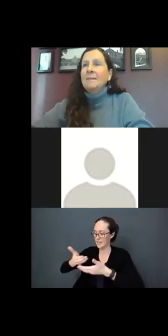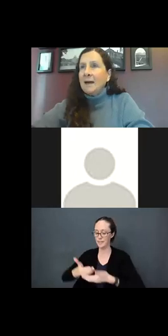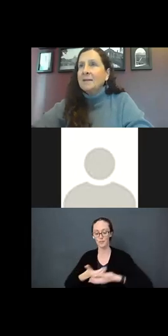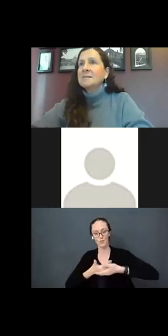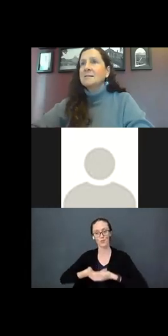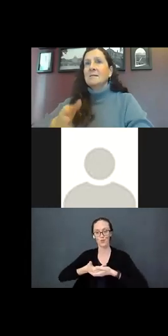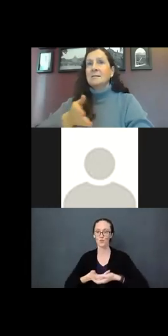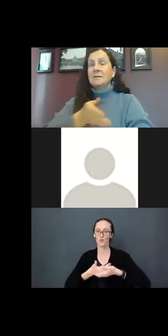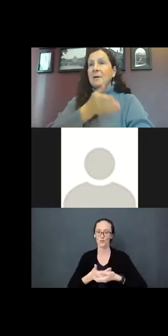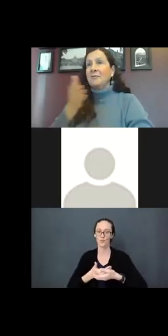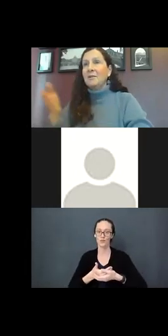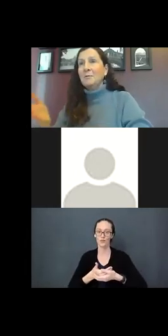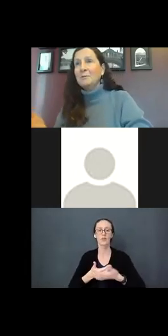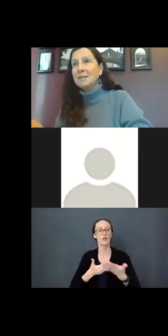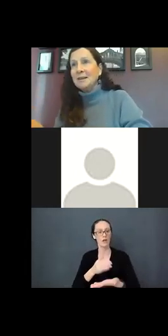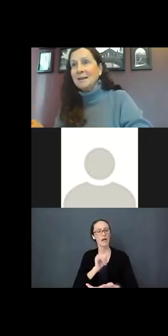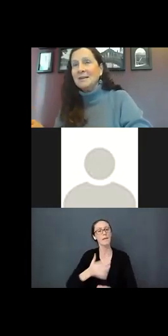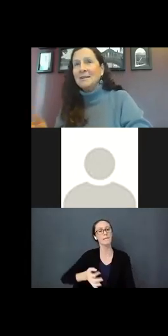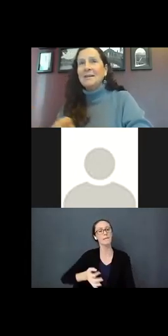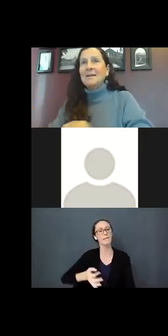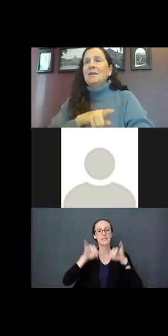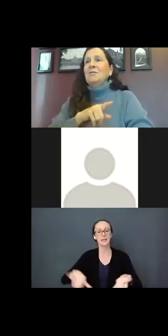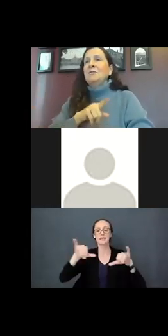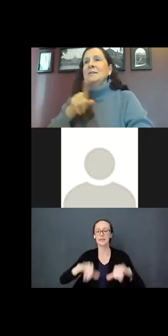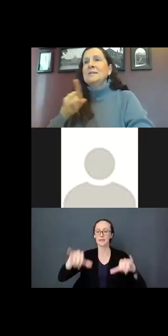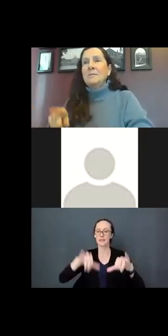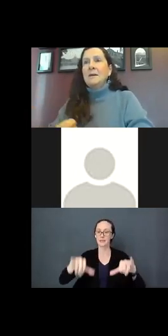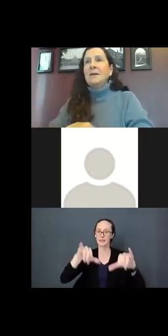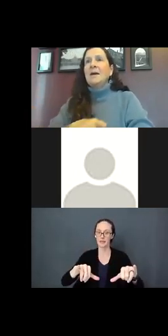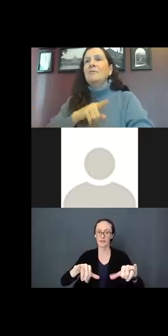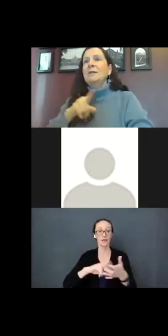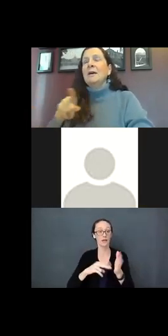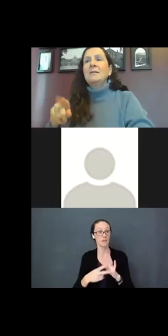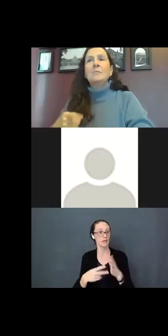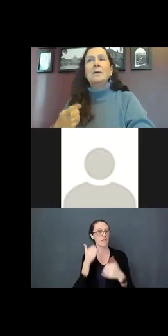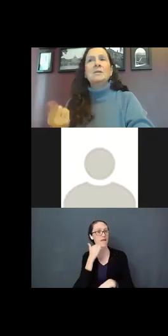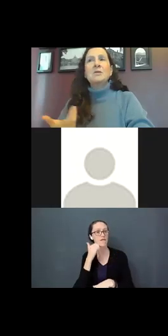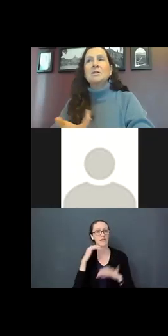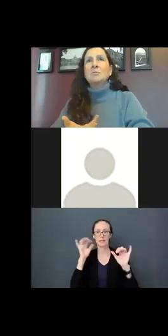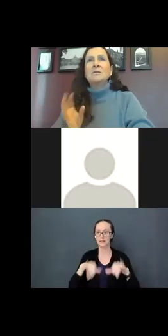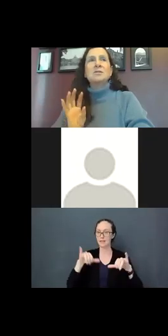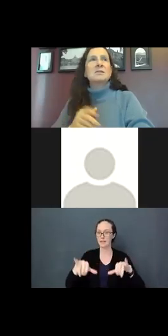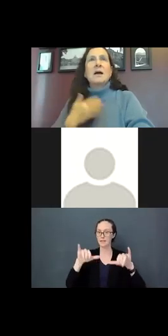That's the benefit of a routine. You do the same thing every day. They baby starts with